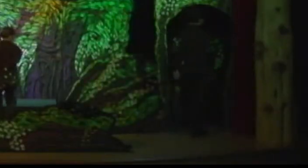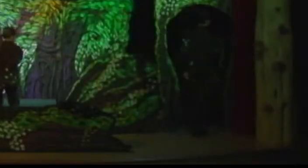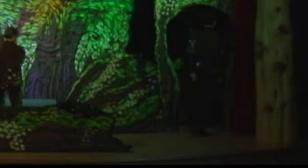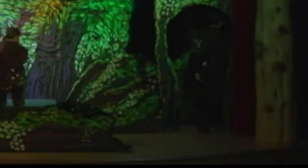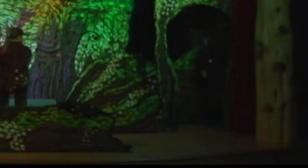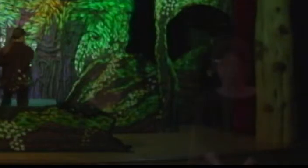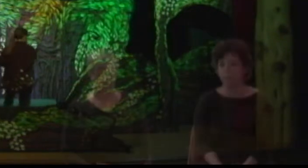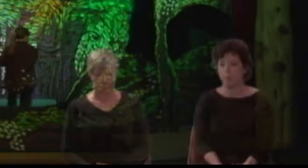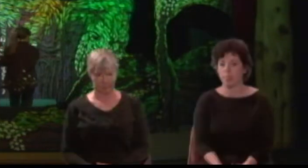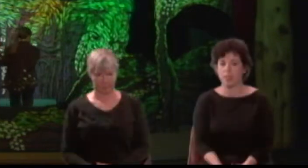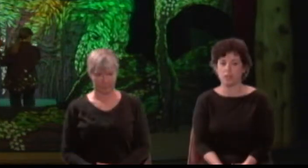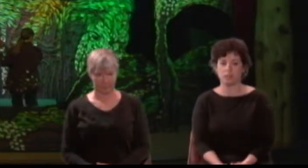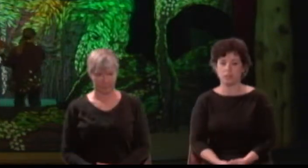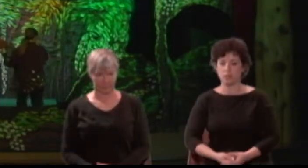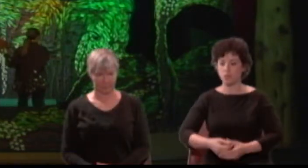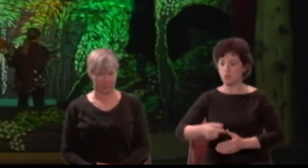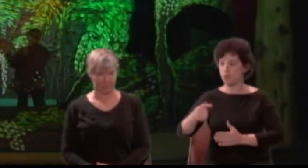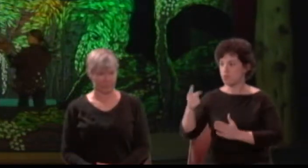Oberon: What hast thou done?